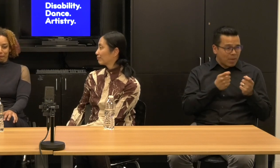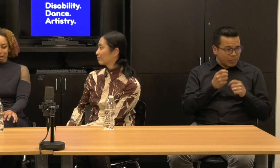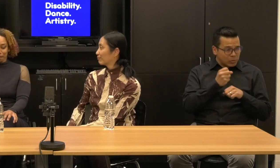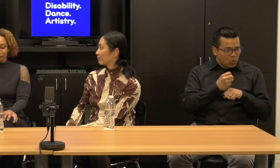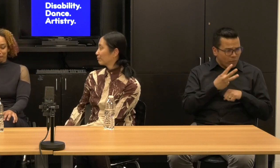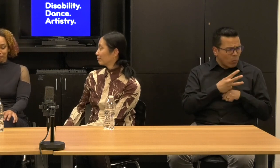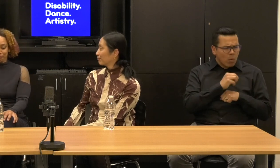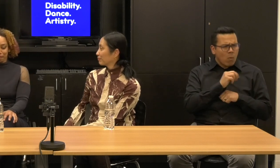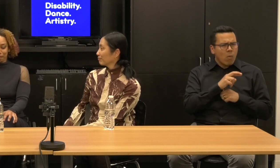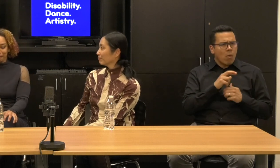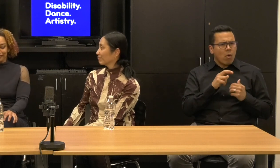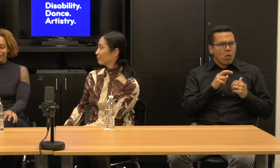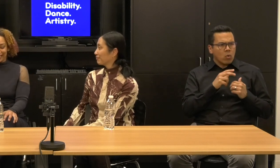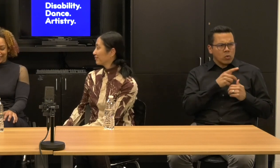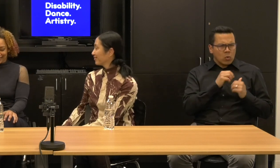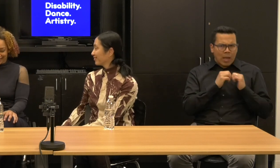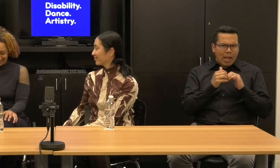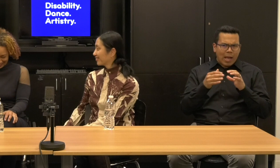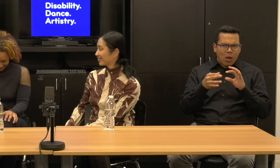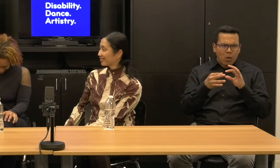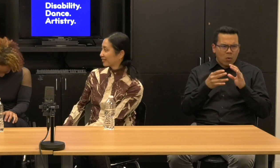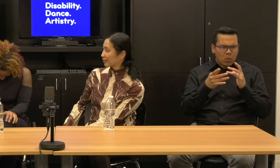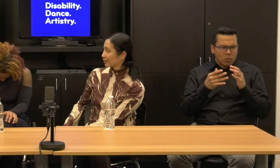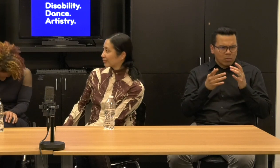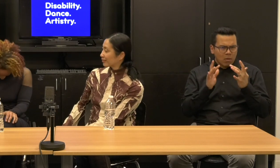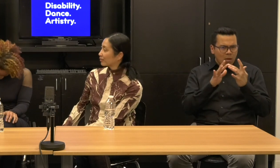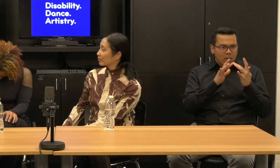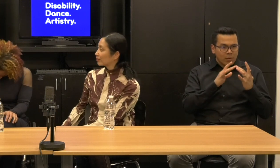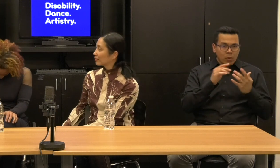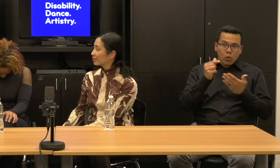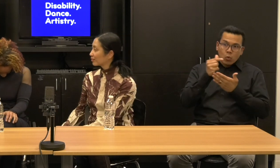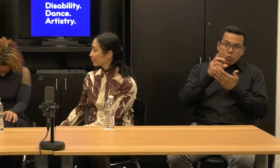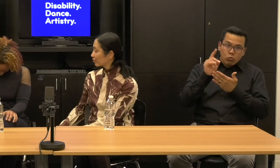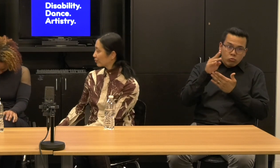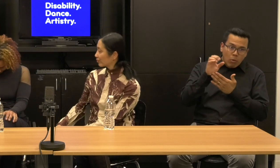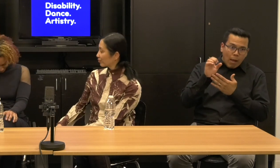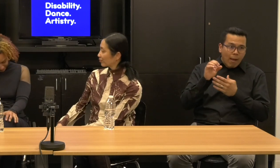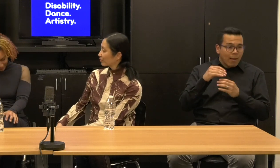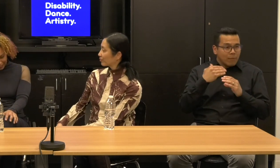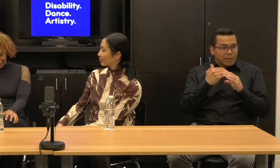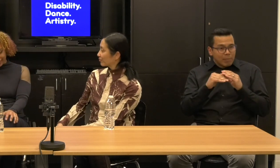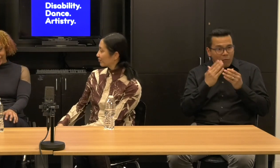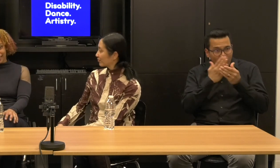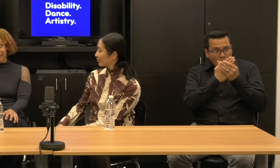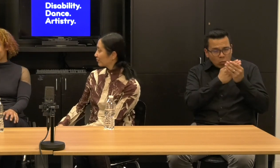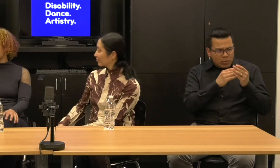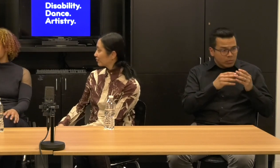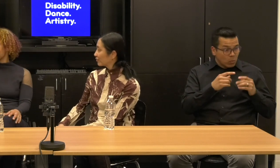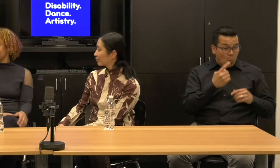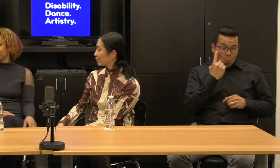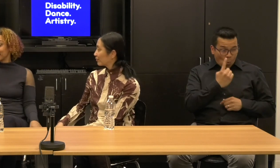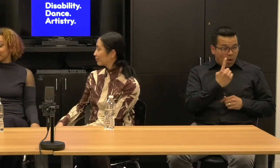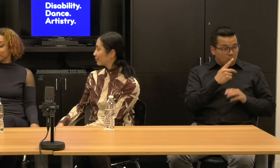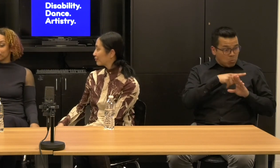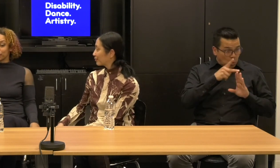in like Google drive over here and like email folders over there? Was there one software that you use?